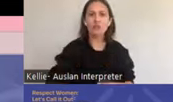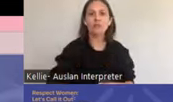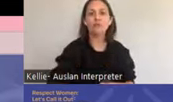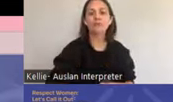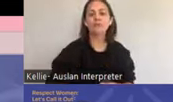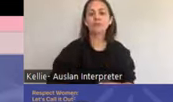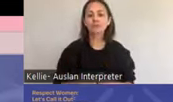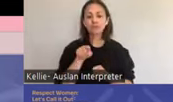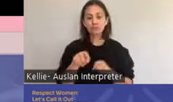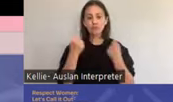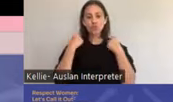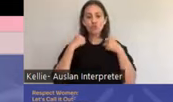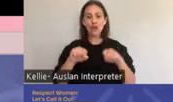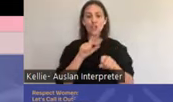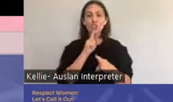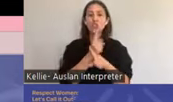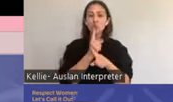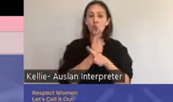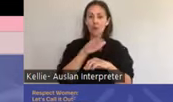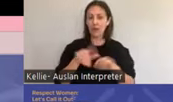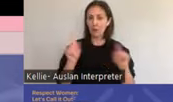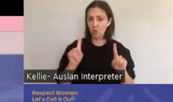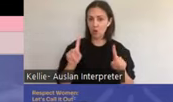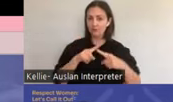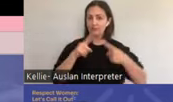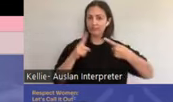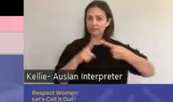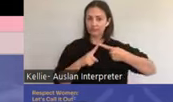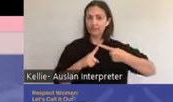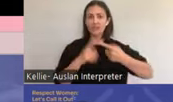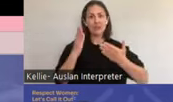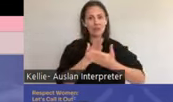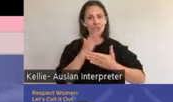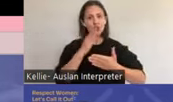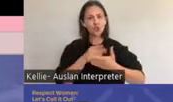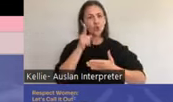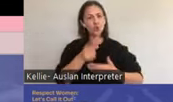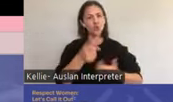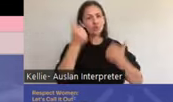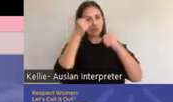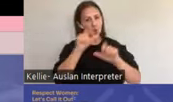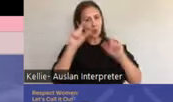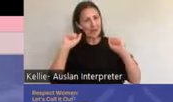life. Individuals are empowered to have safe, respectful, and pleasurable relationships,